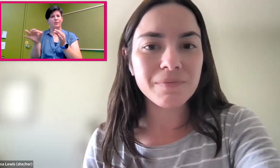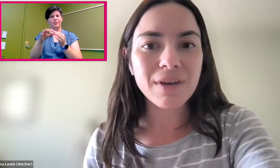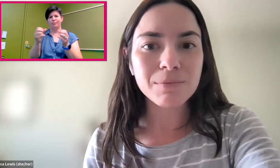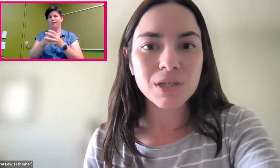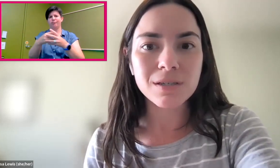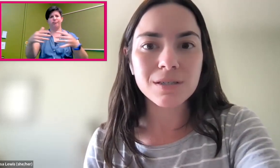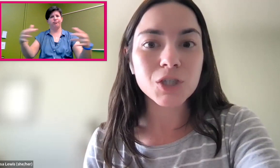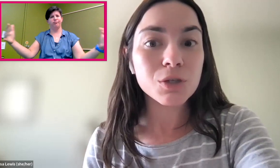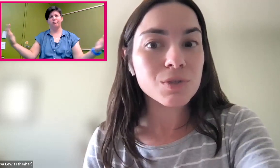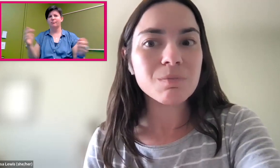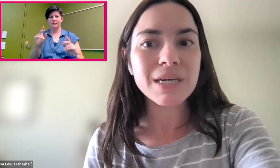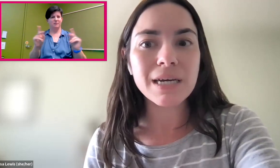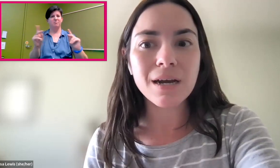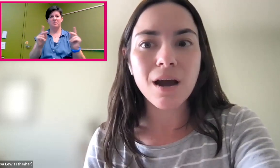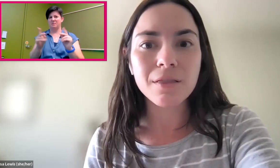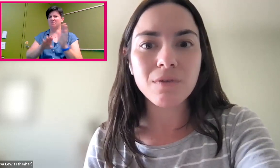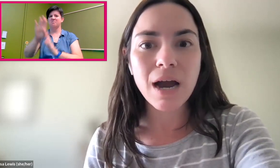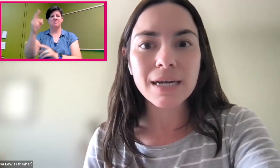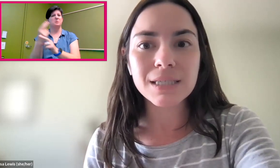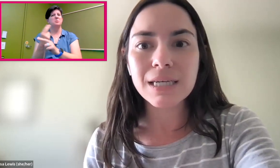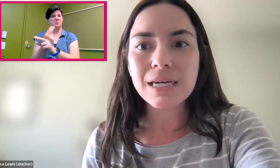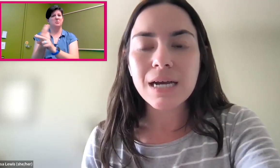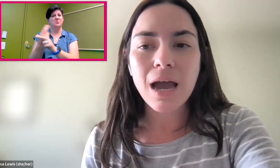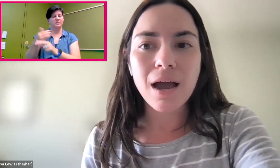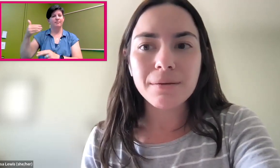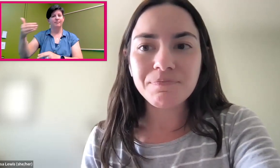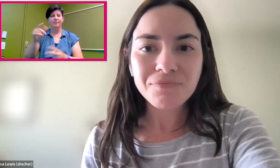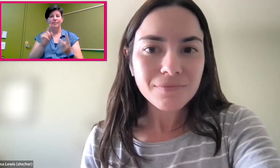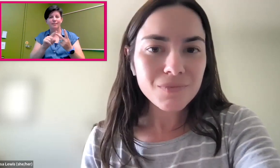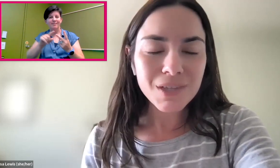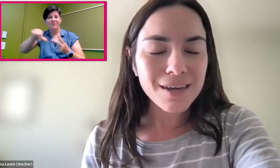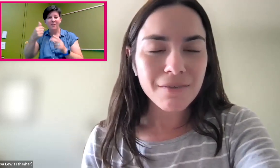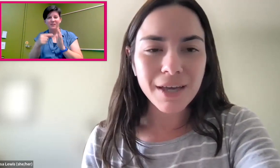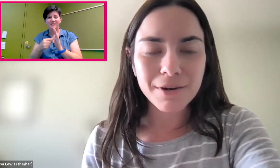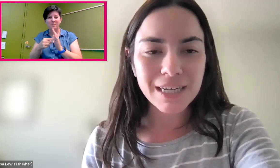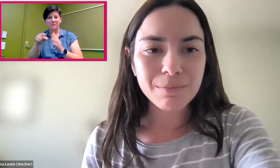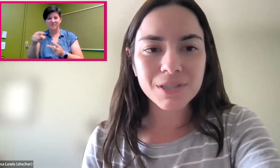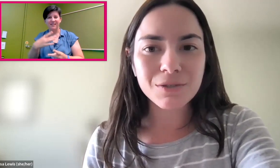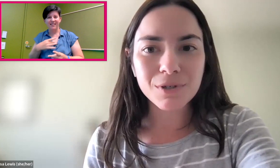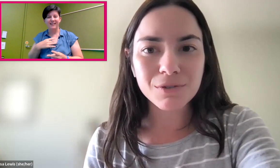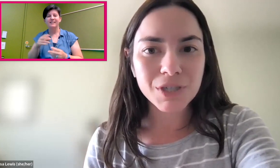of caption use being on the rise. Love the other examples that you also